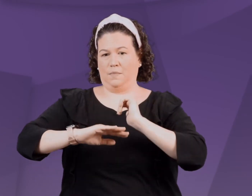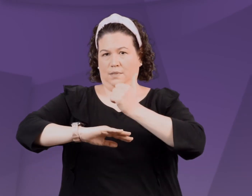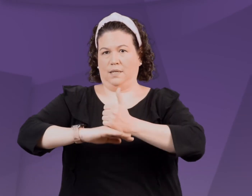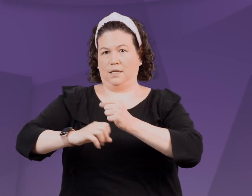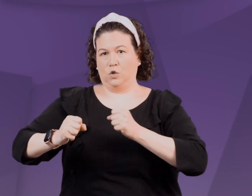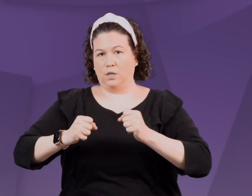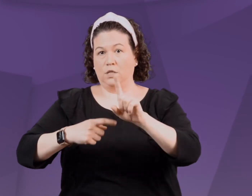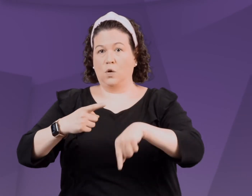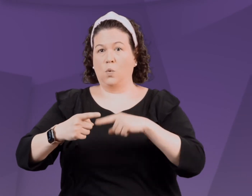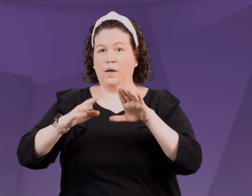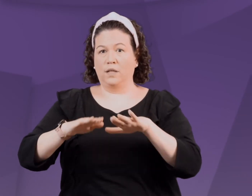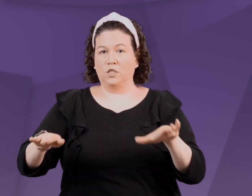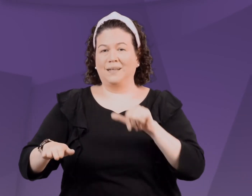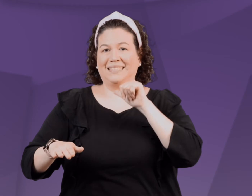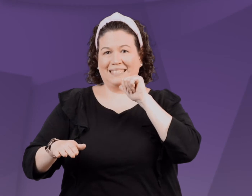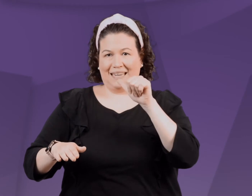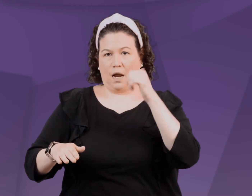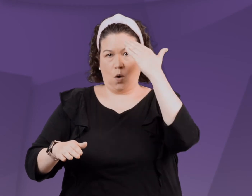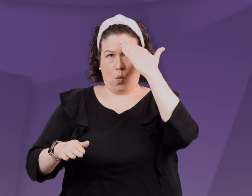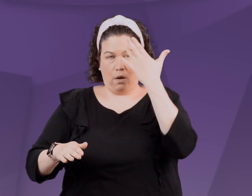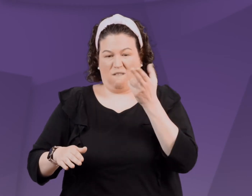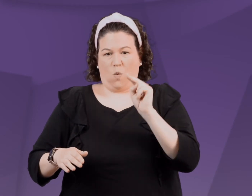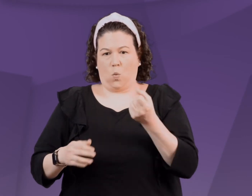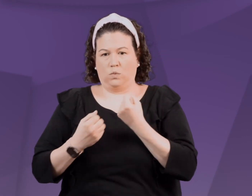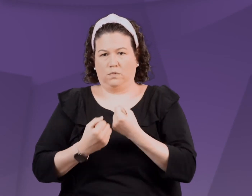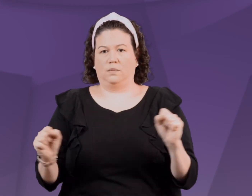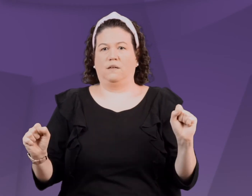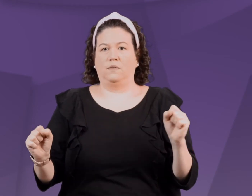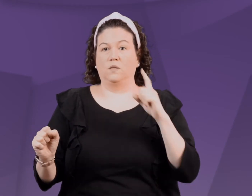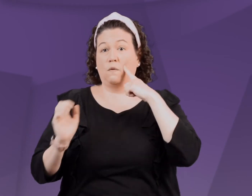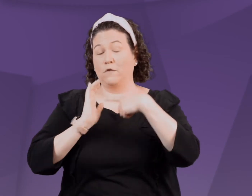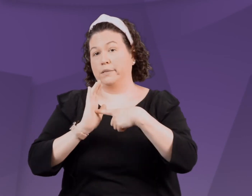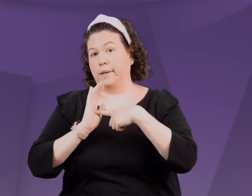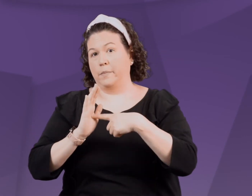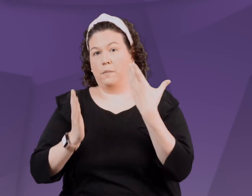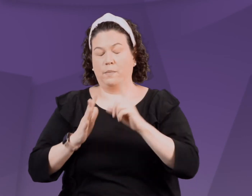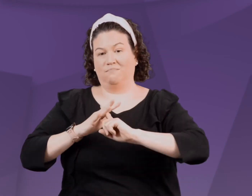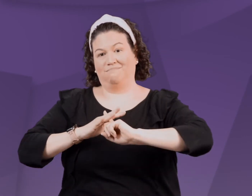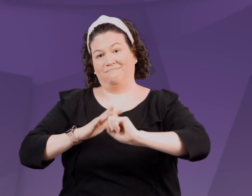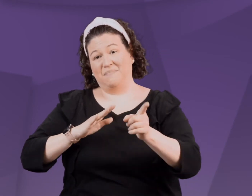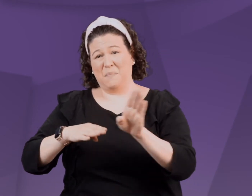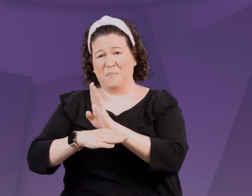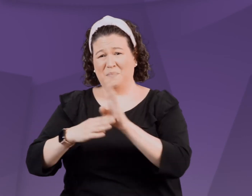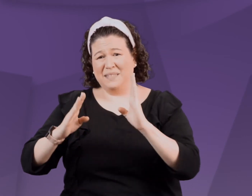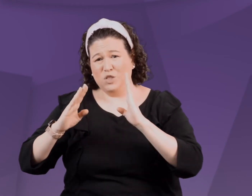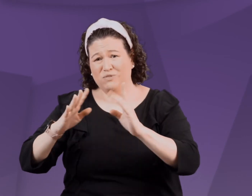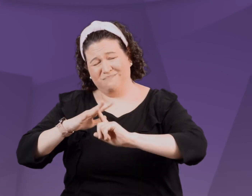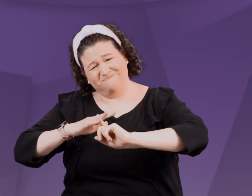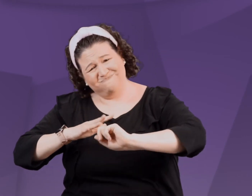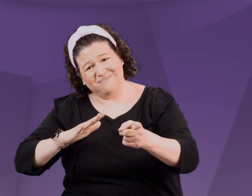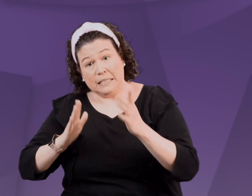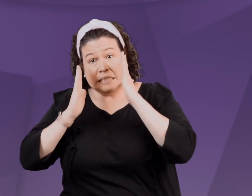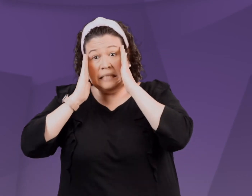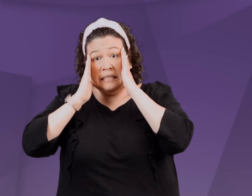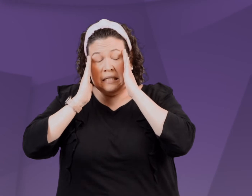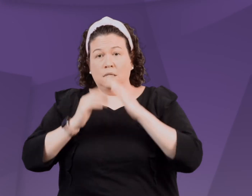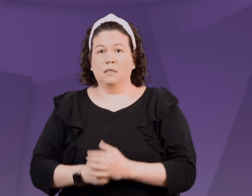We utilize the setting limits strategy when the child is not considering their own safety, such as running out on to a busy street.